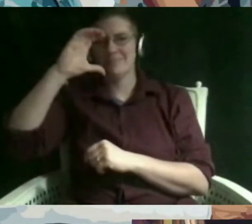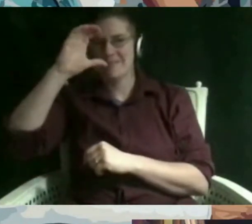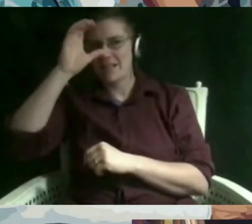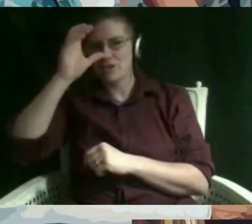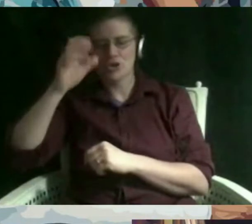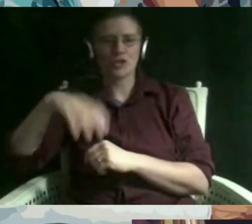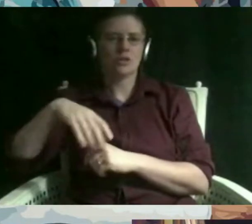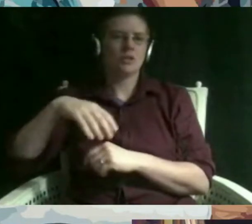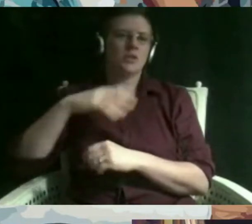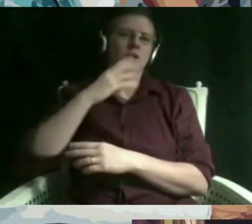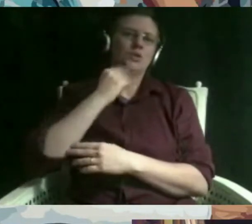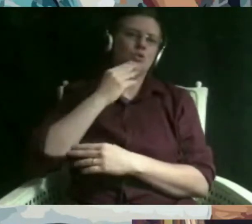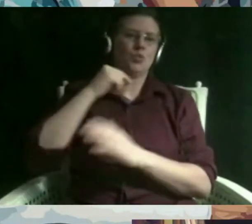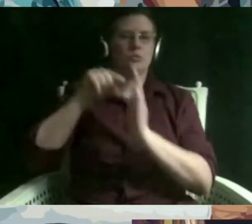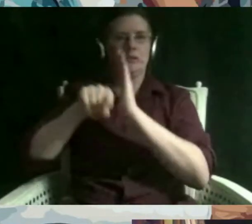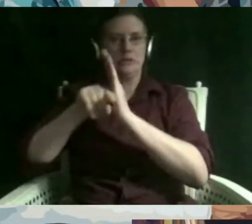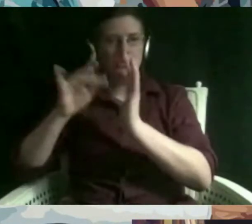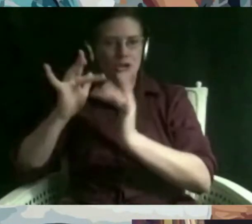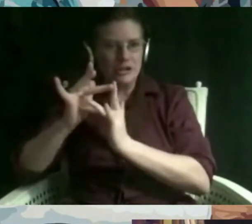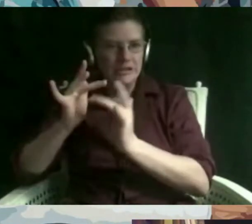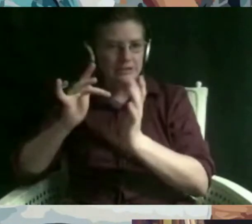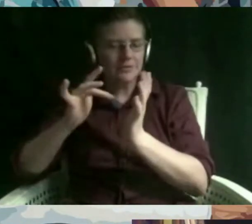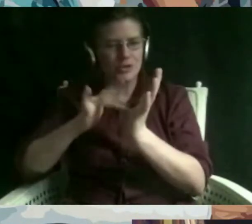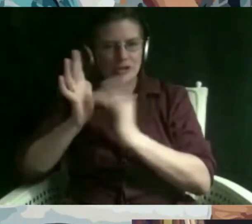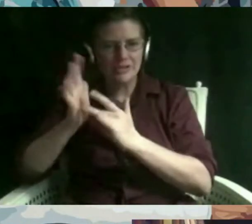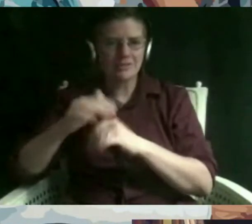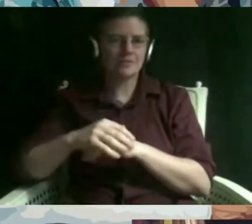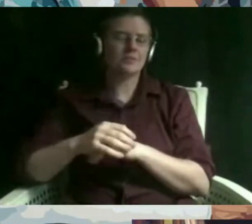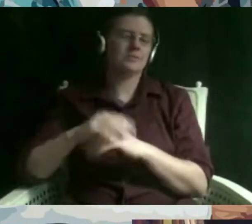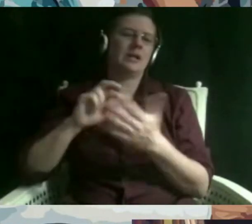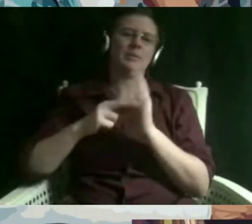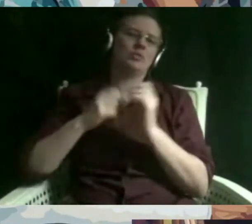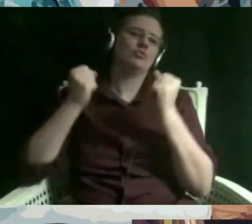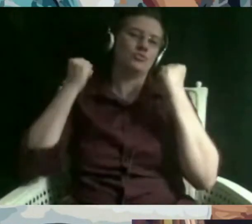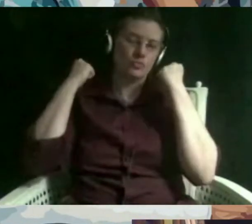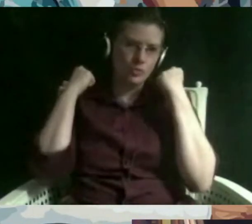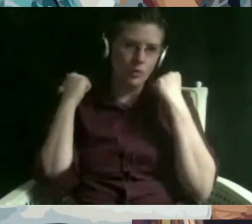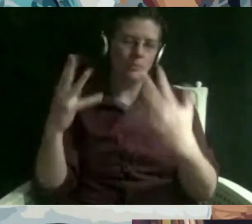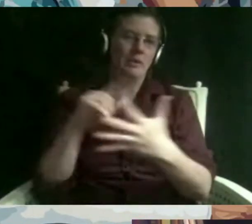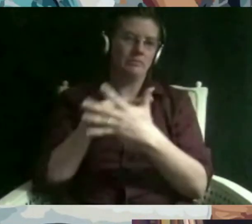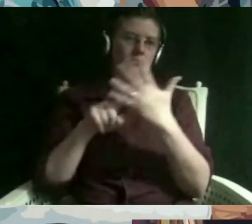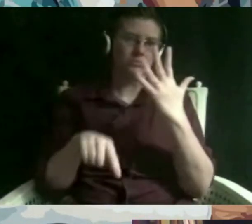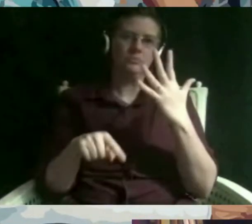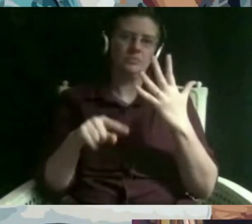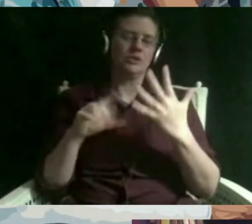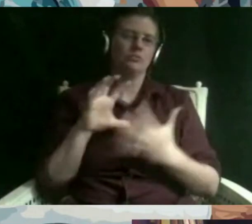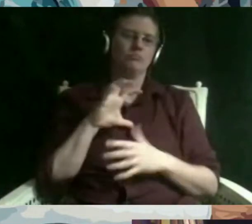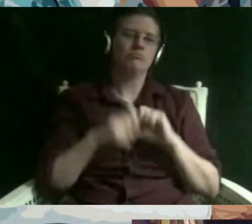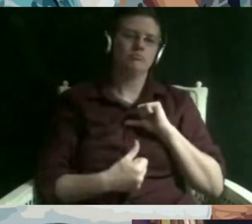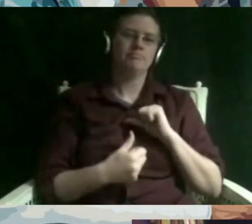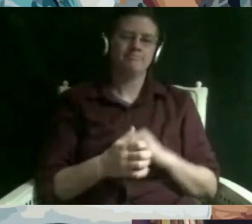killers um there's there i mean honestly there are so many and they're really pretty devastating